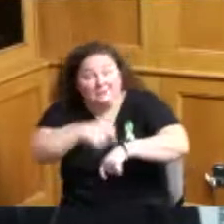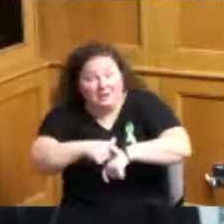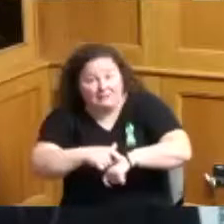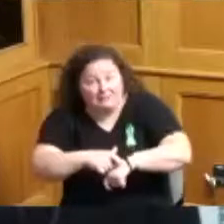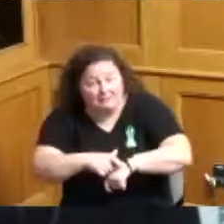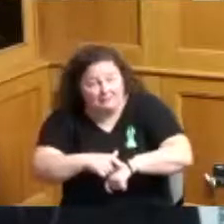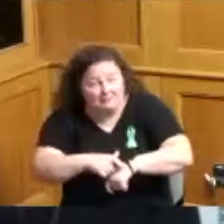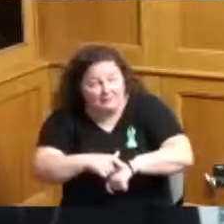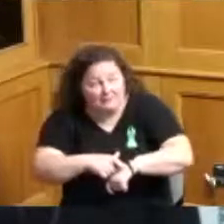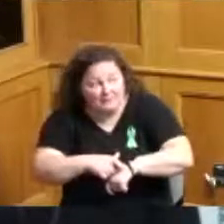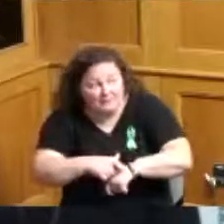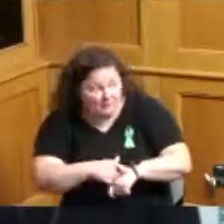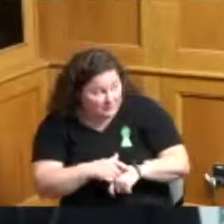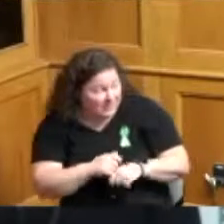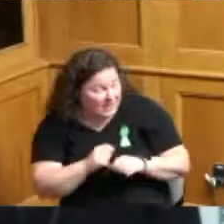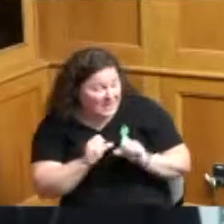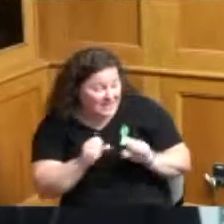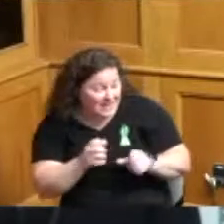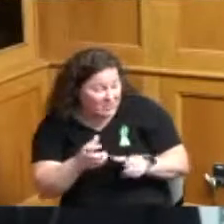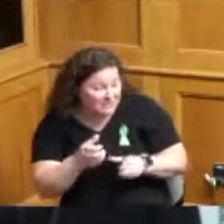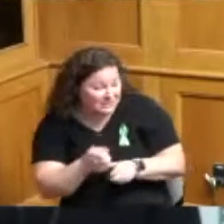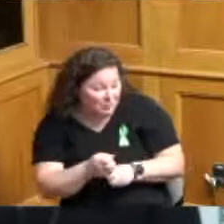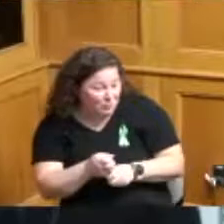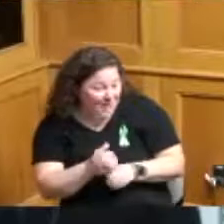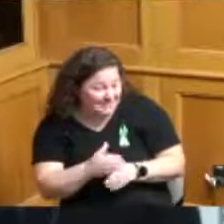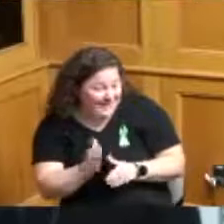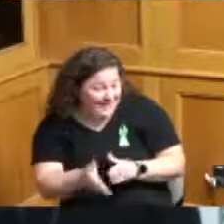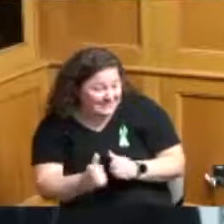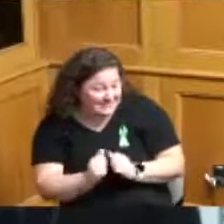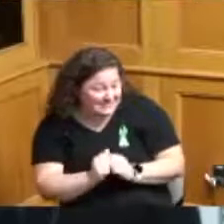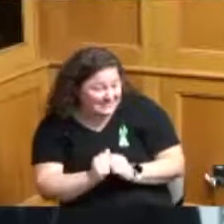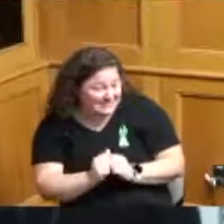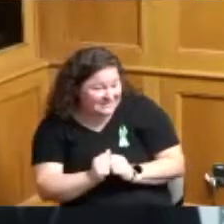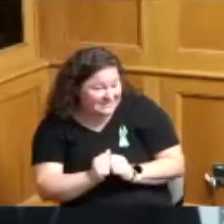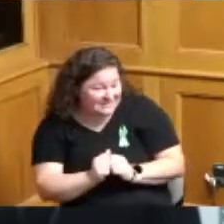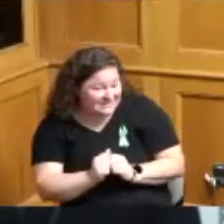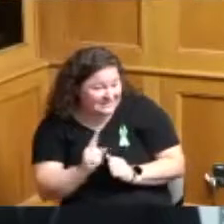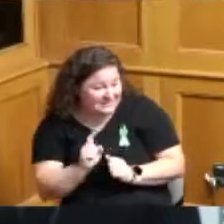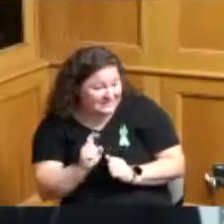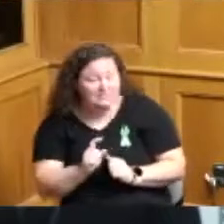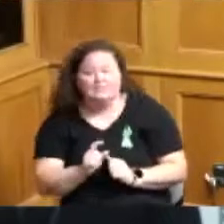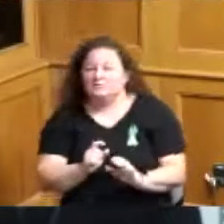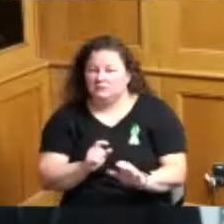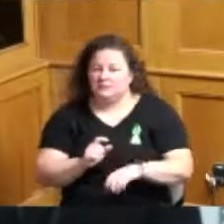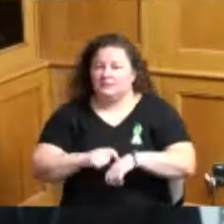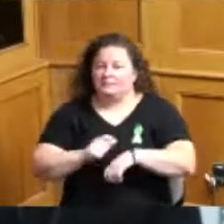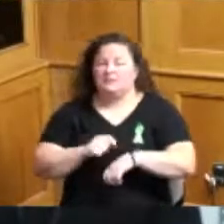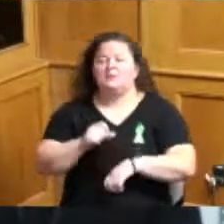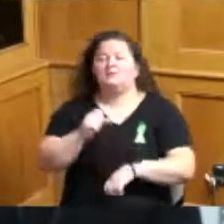can you remember can you summarize it yeah at the end yeah so I just want cat to be ready when any